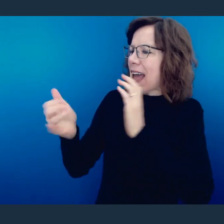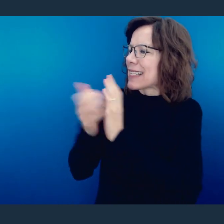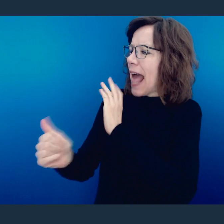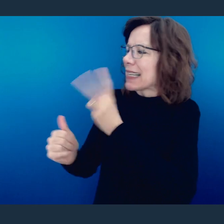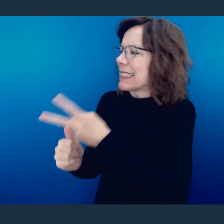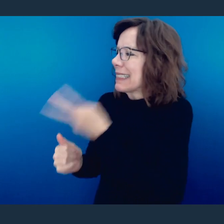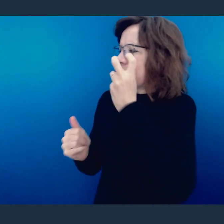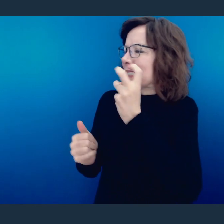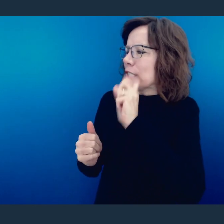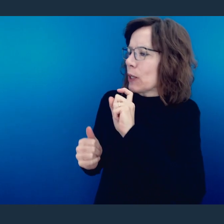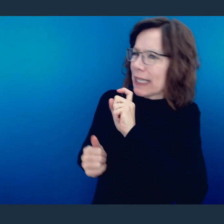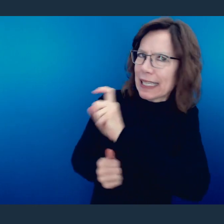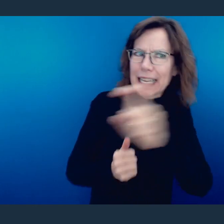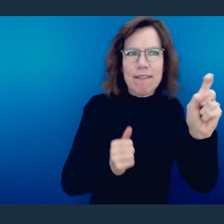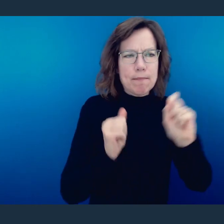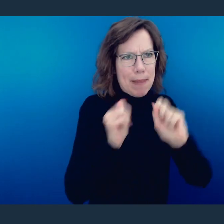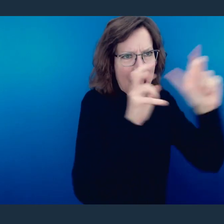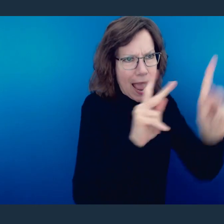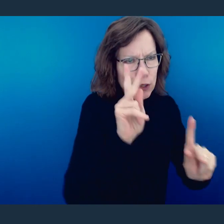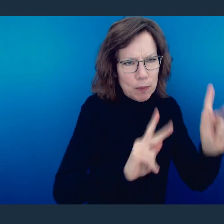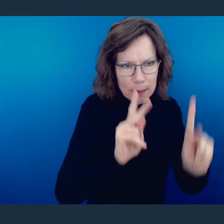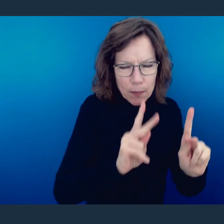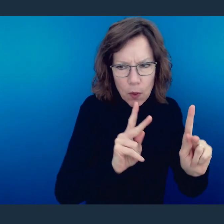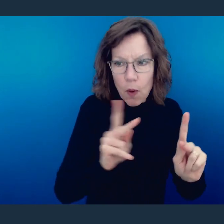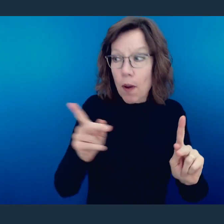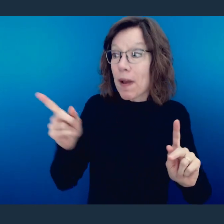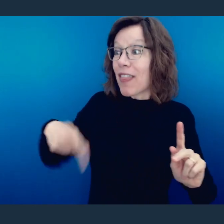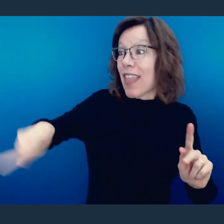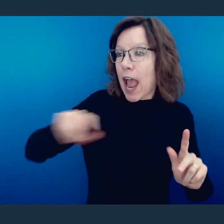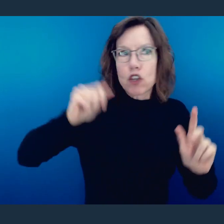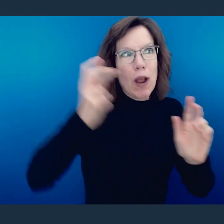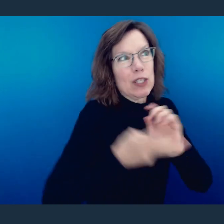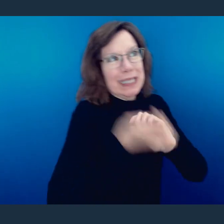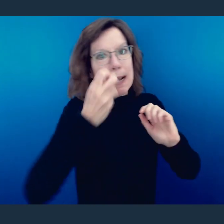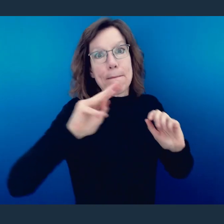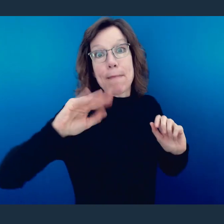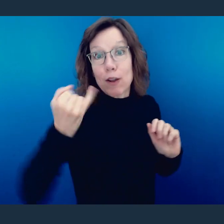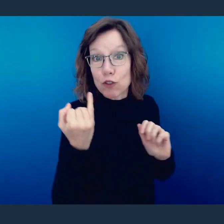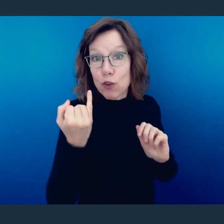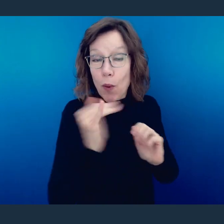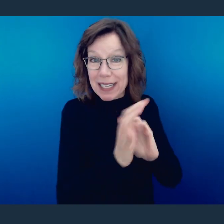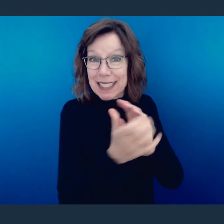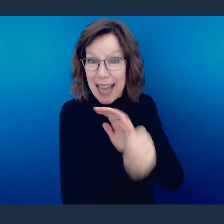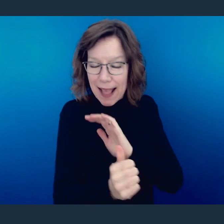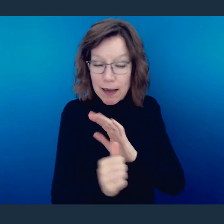back for his peers. But they were trying to take his talent and enslave him.